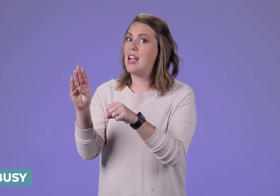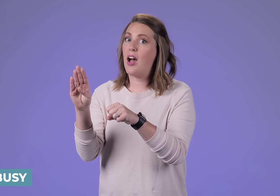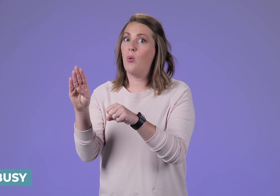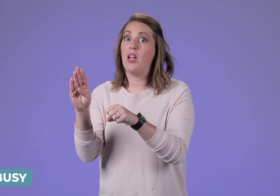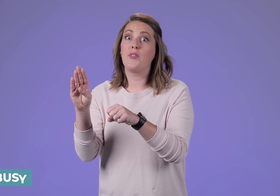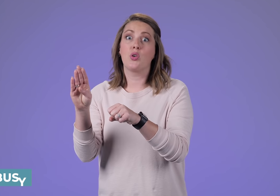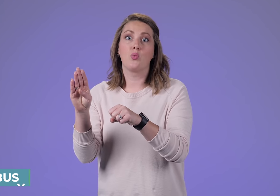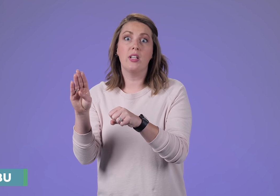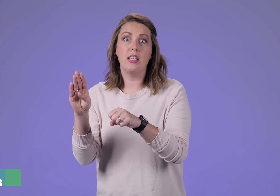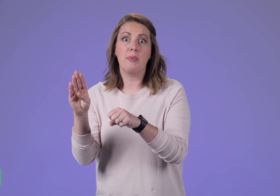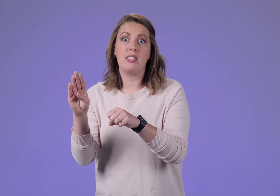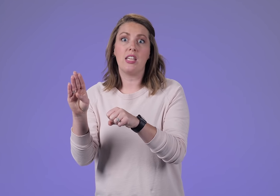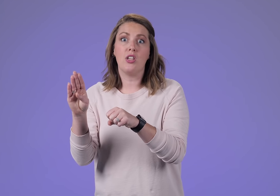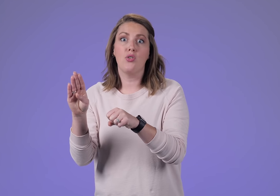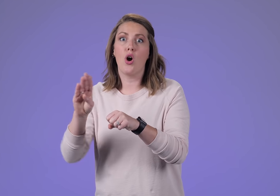Now if you're really busy you go